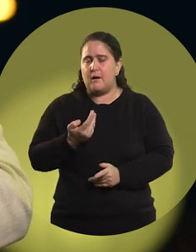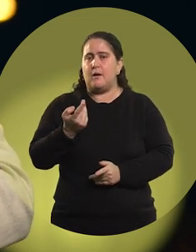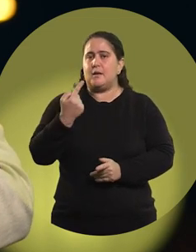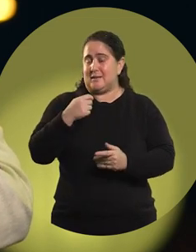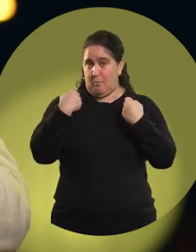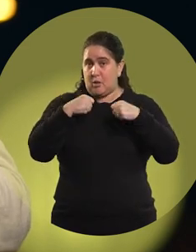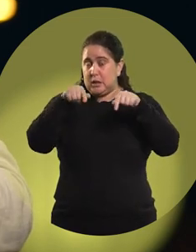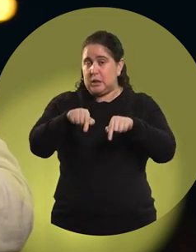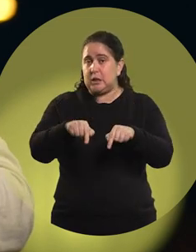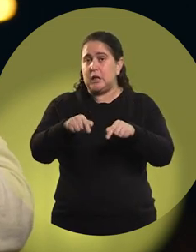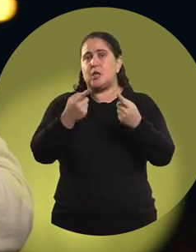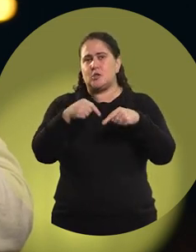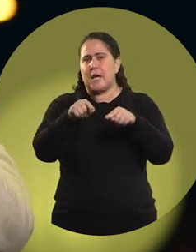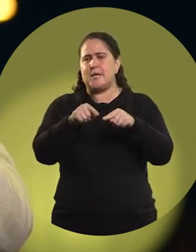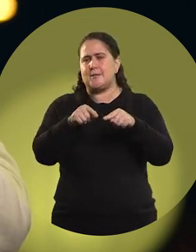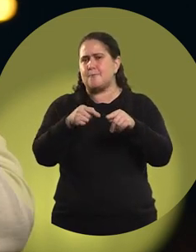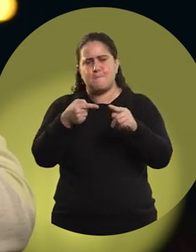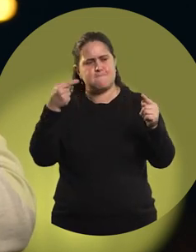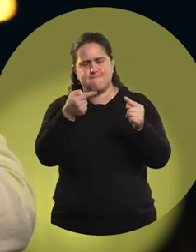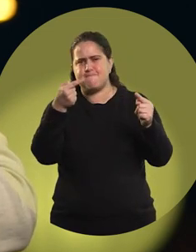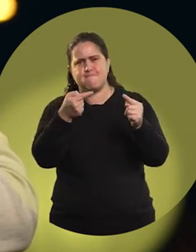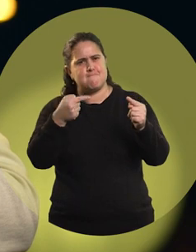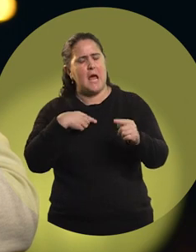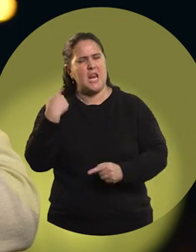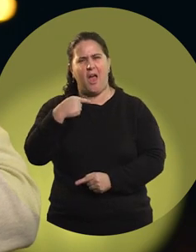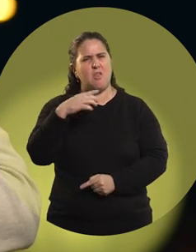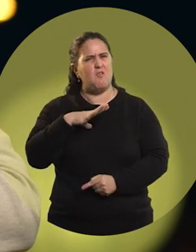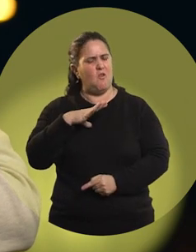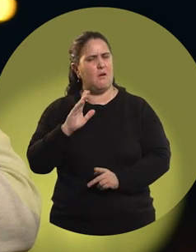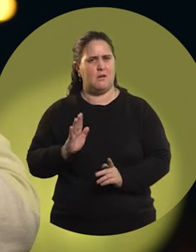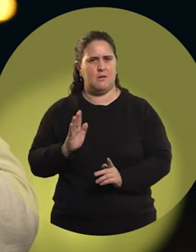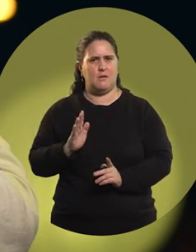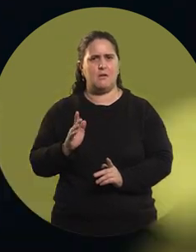in this sport, there are already a lot of prejudices that you have to face.